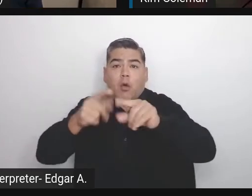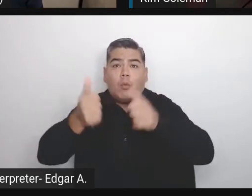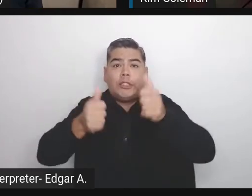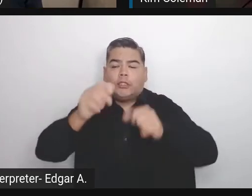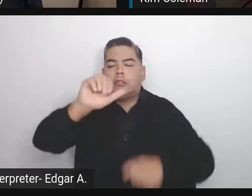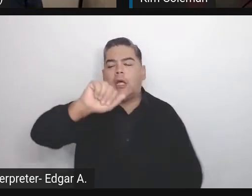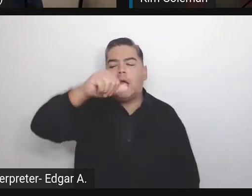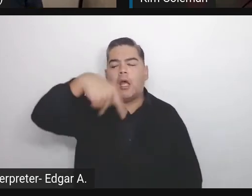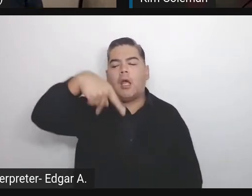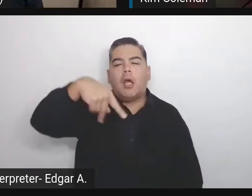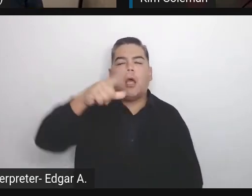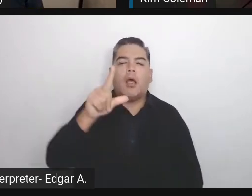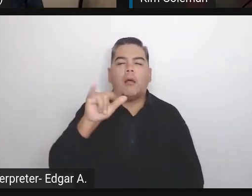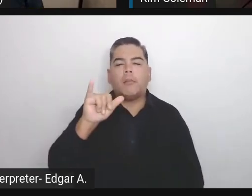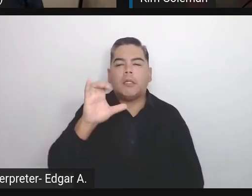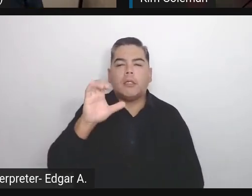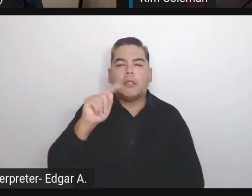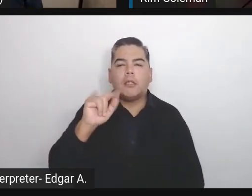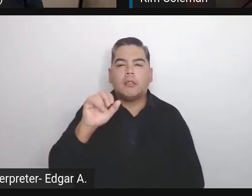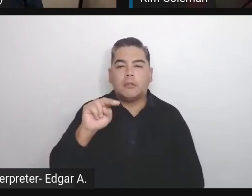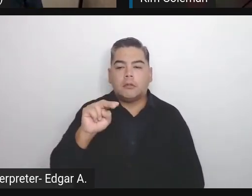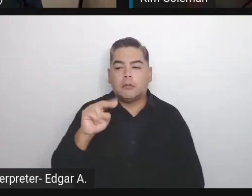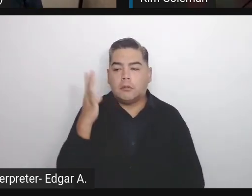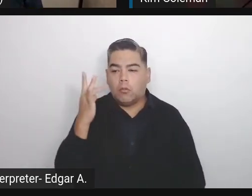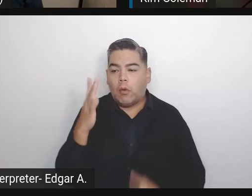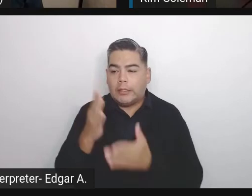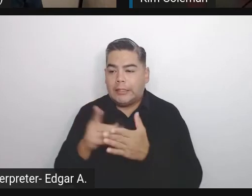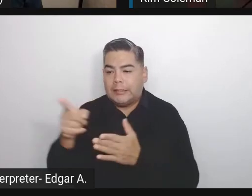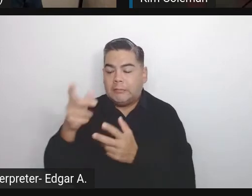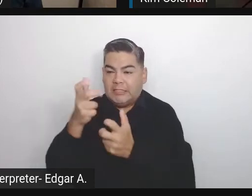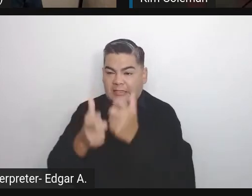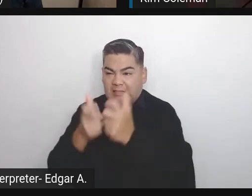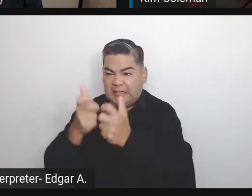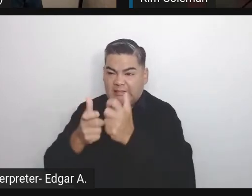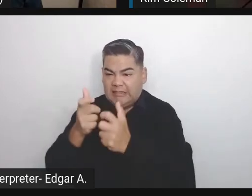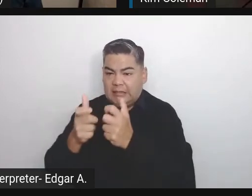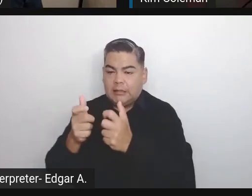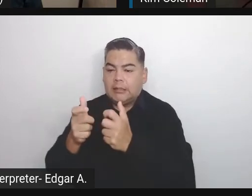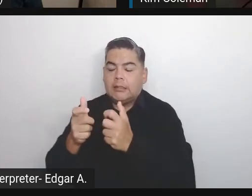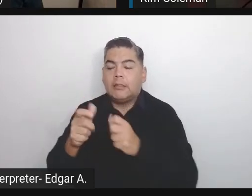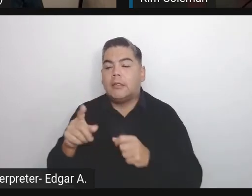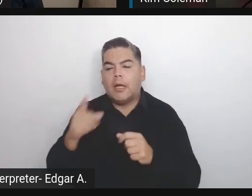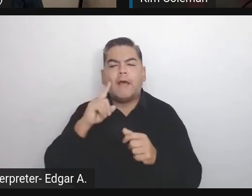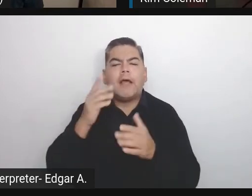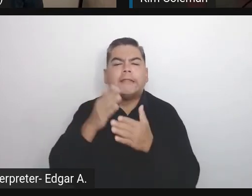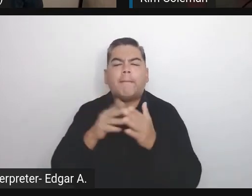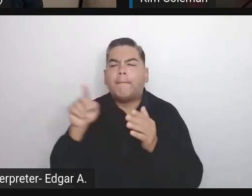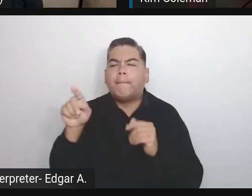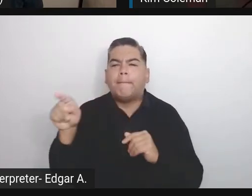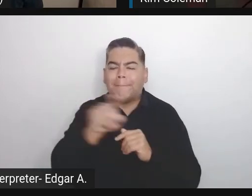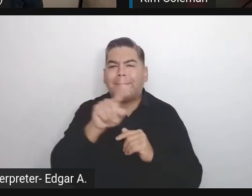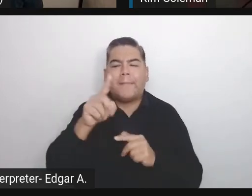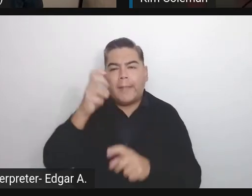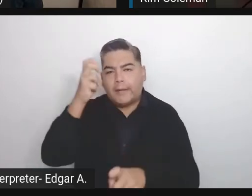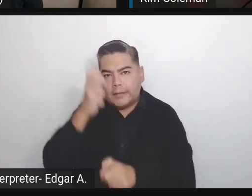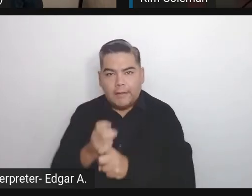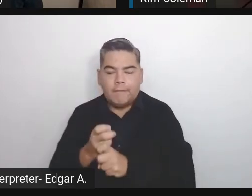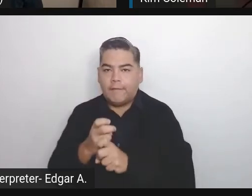because some are a bit more difficult to start with. For example, GitLab CI is at least for me, it was always very complicated.